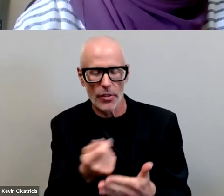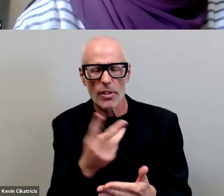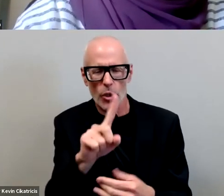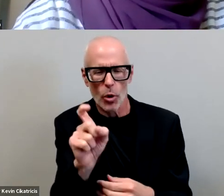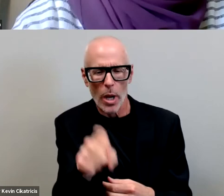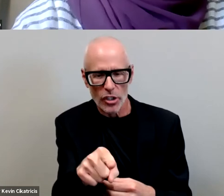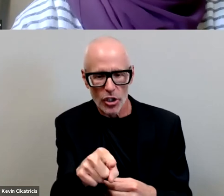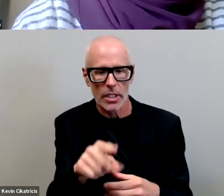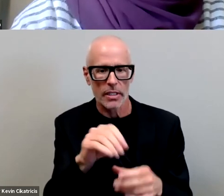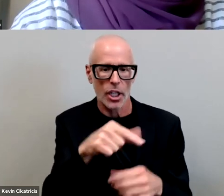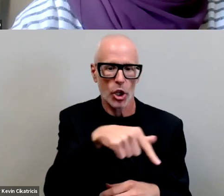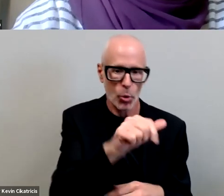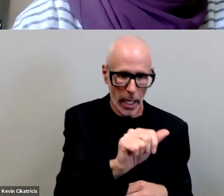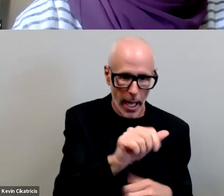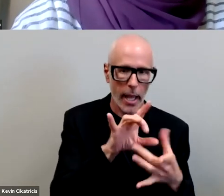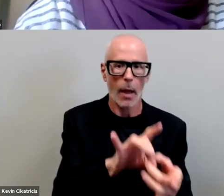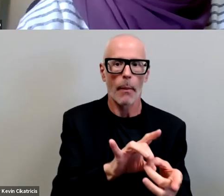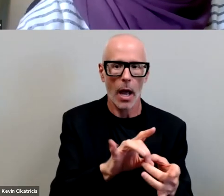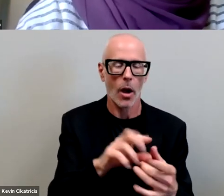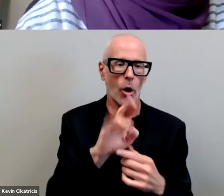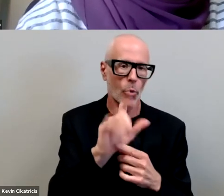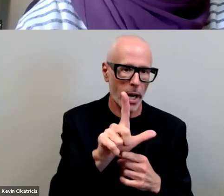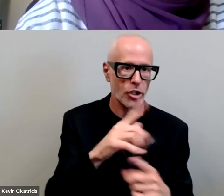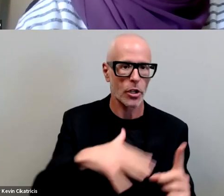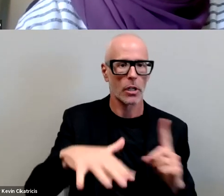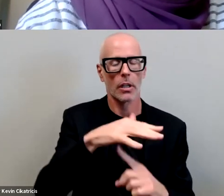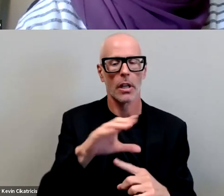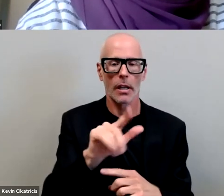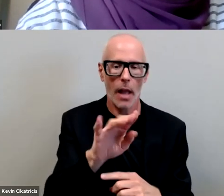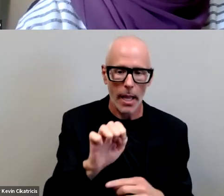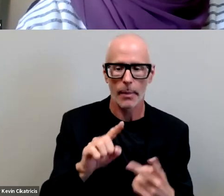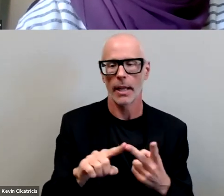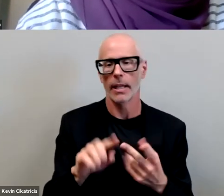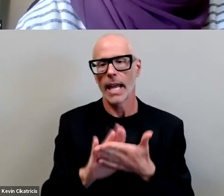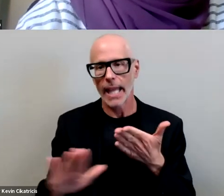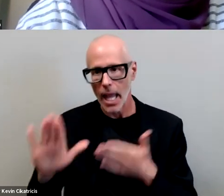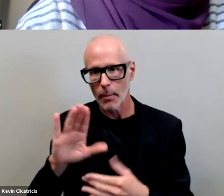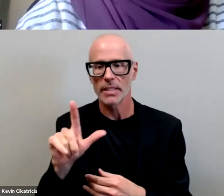in the q a about racial climate and campus climate um i guarantee you that this is not